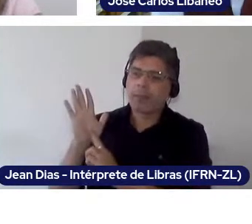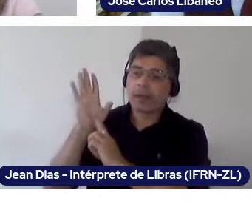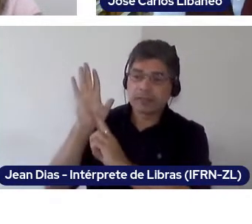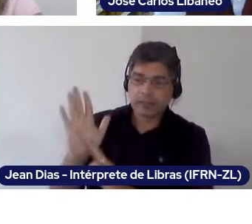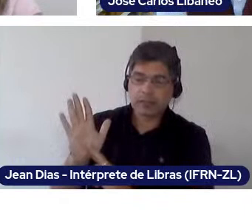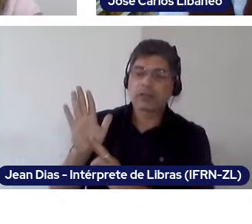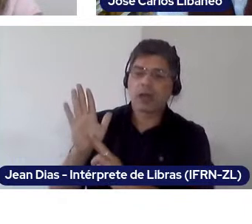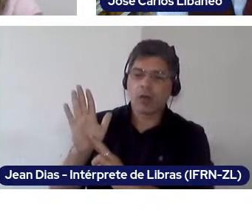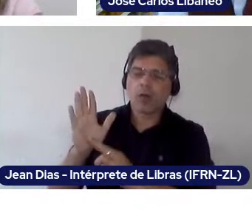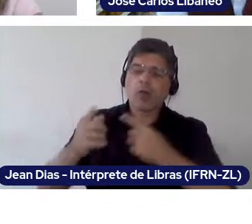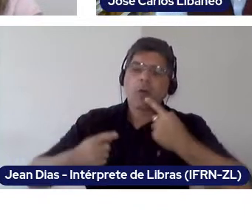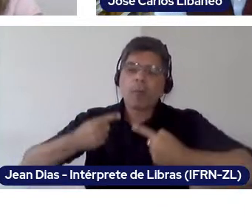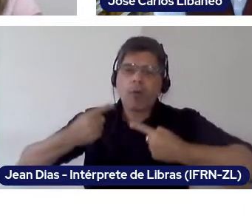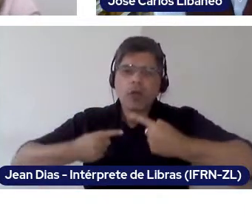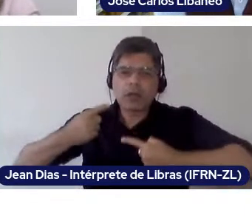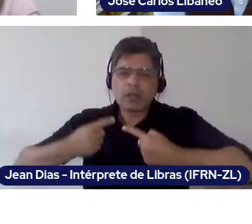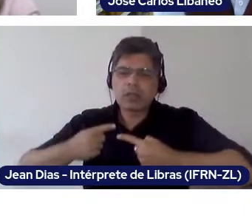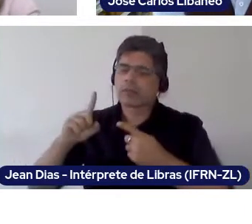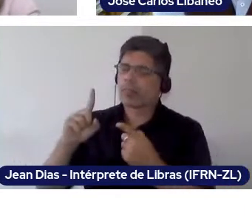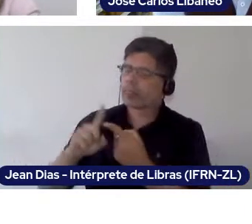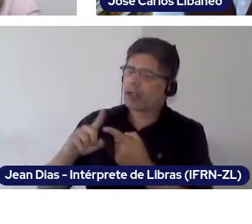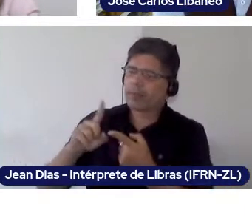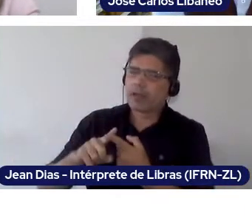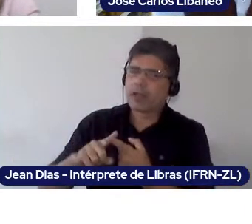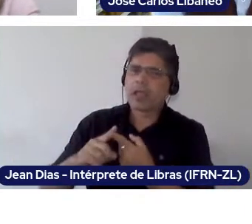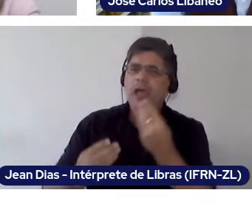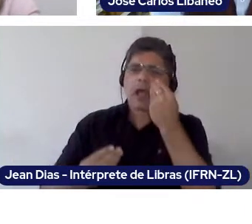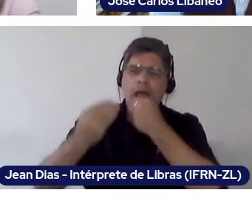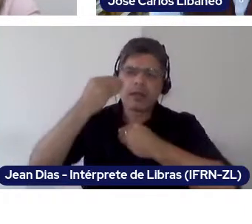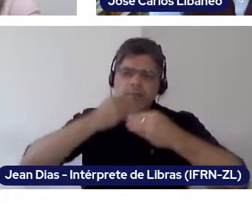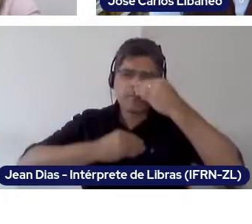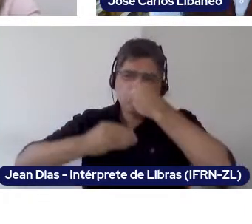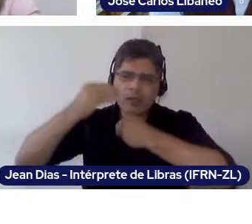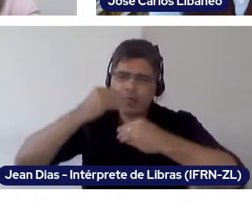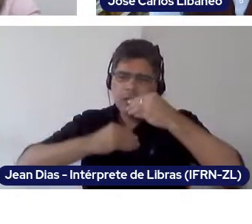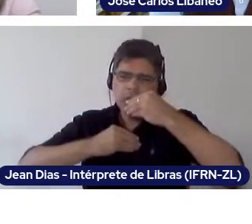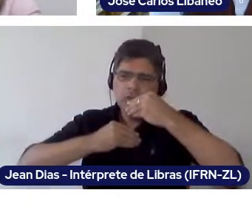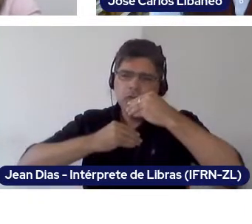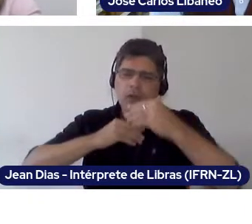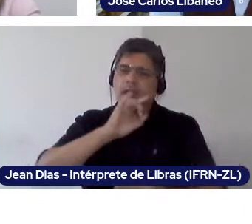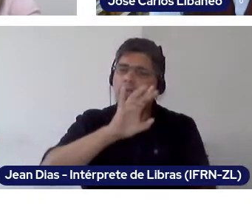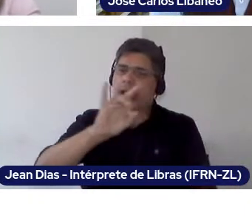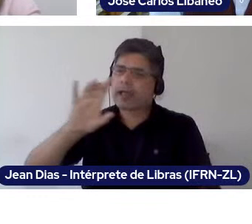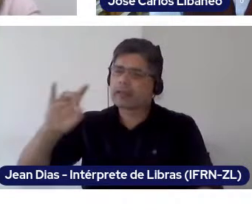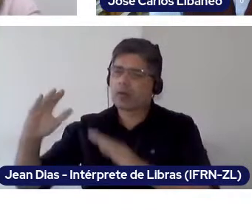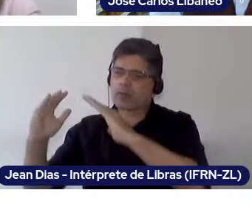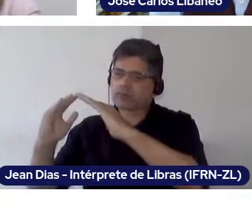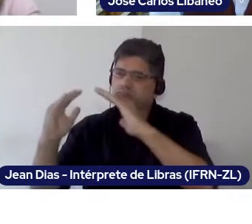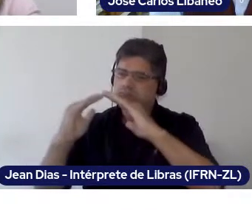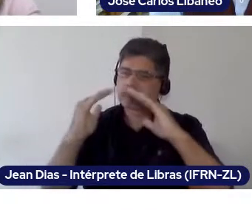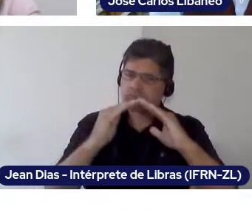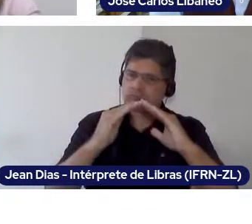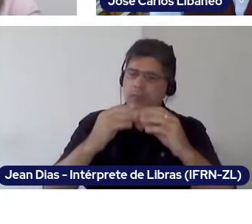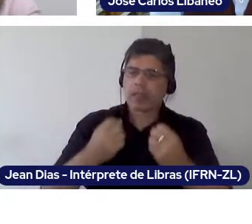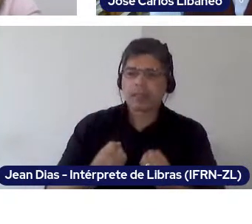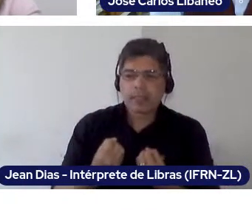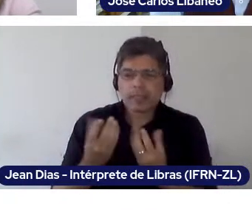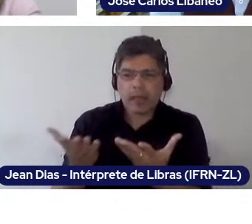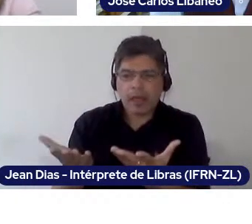but also the bread on the table of every brazilian, that guarantees the access to books, to culture;